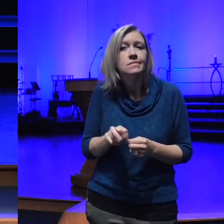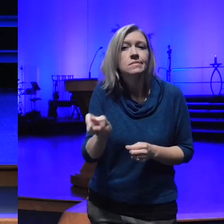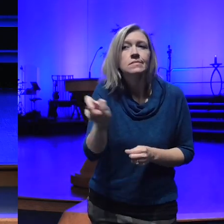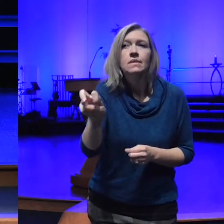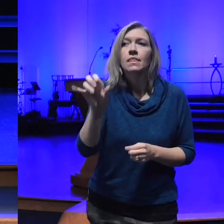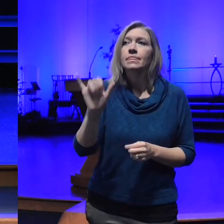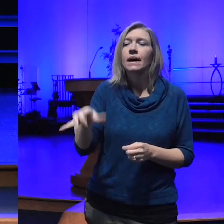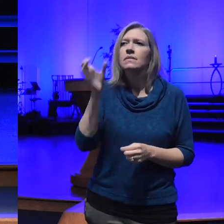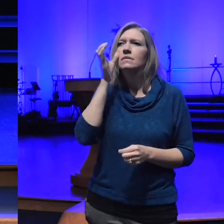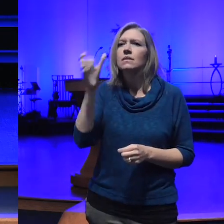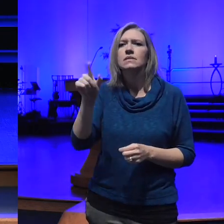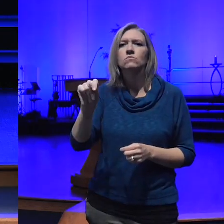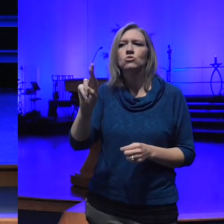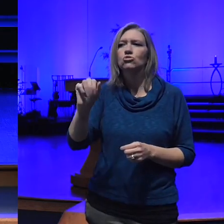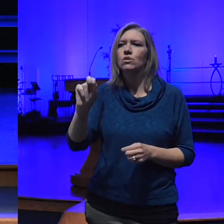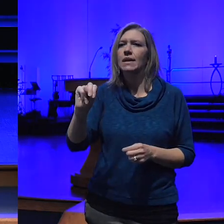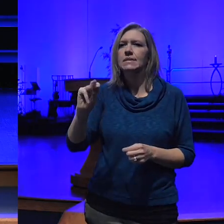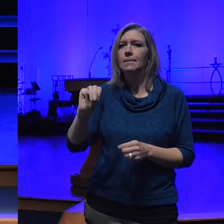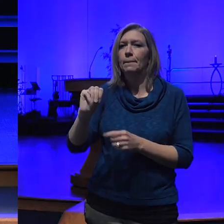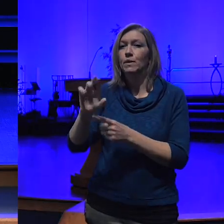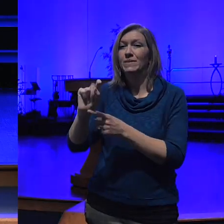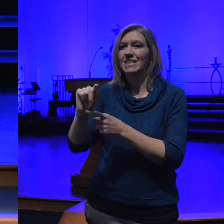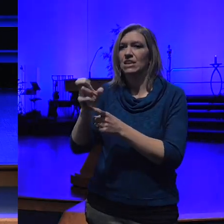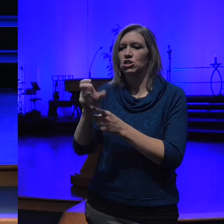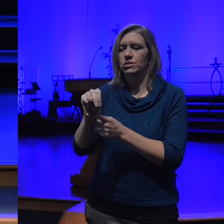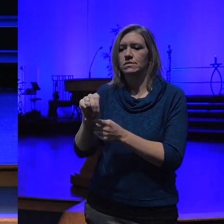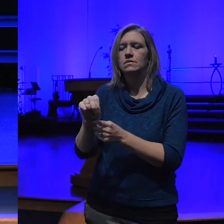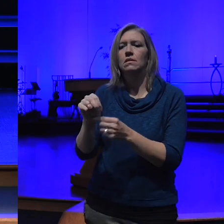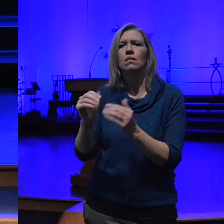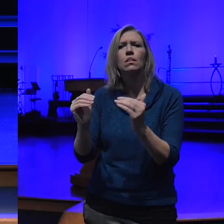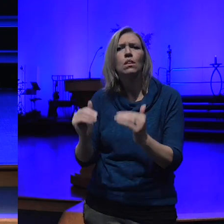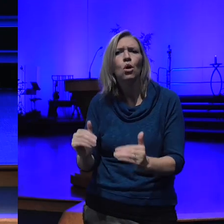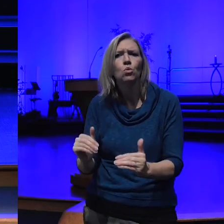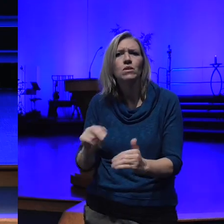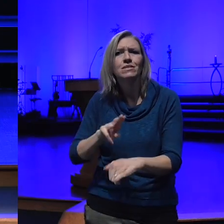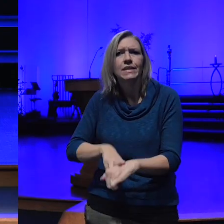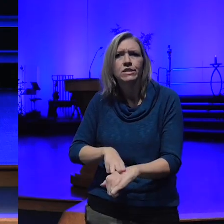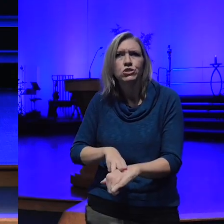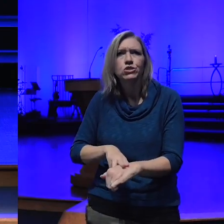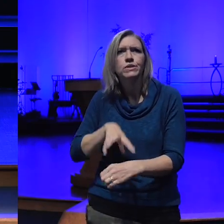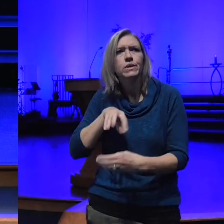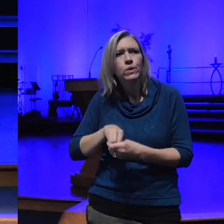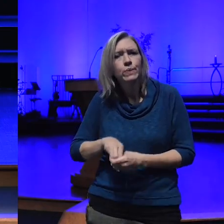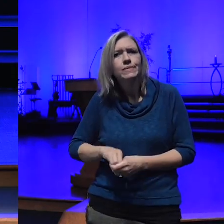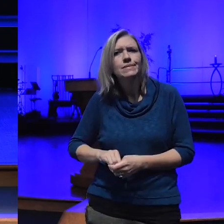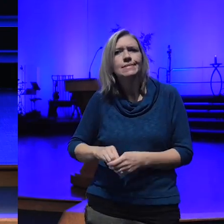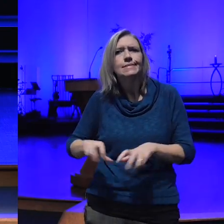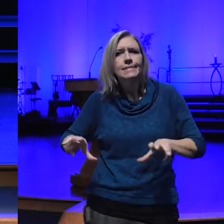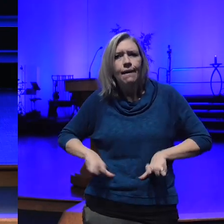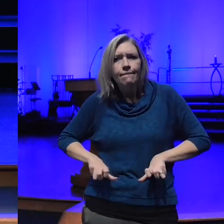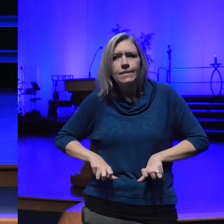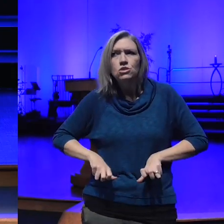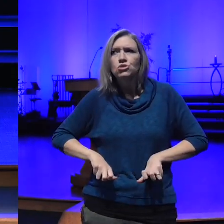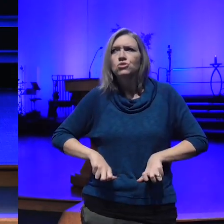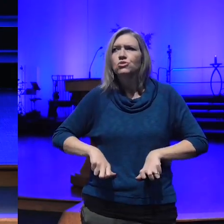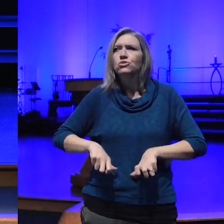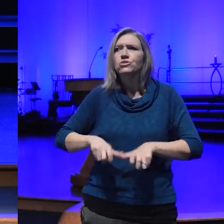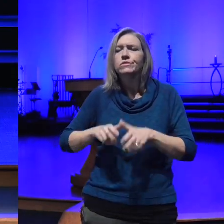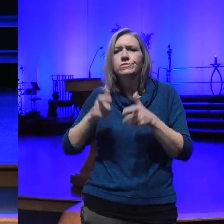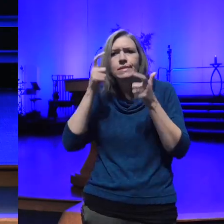our lower nature which might include selfishness and ruthlessness and egotism and only looking out